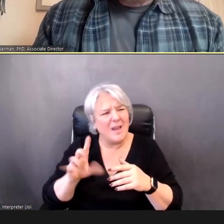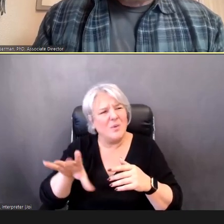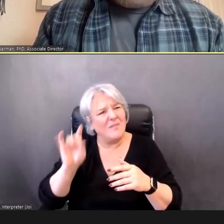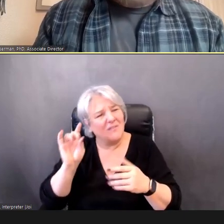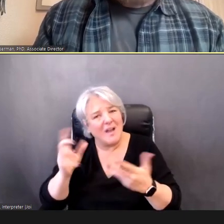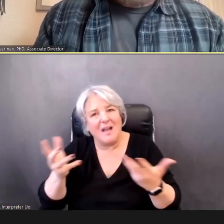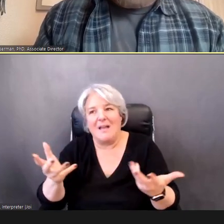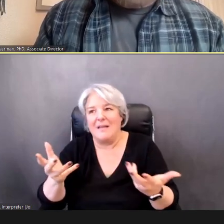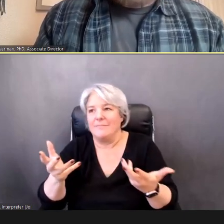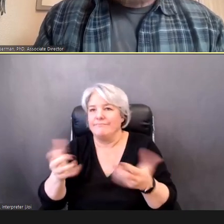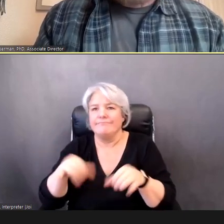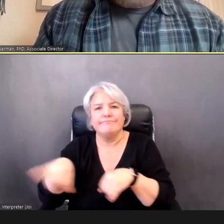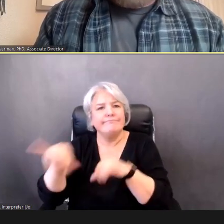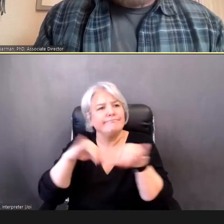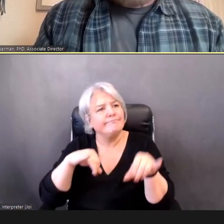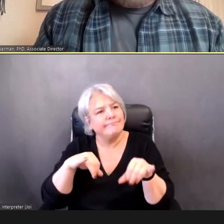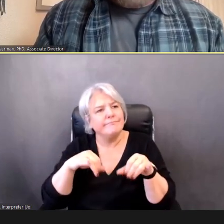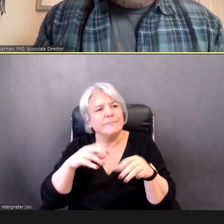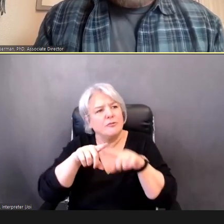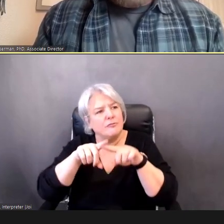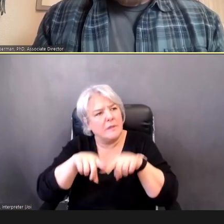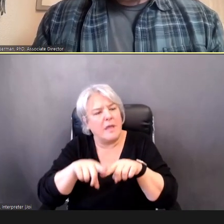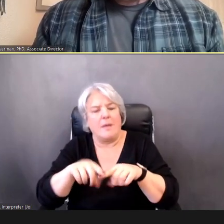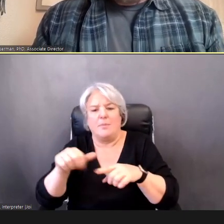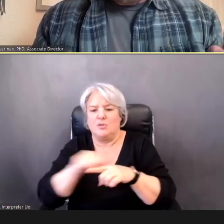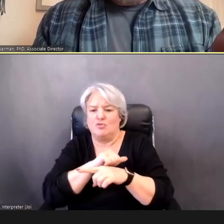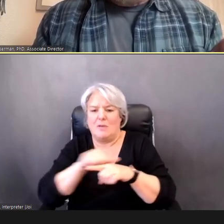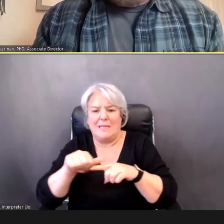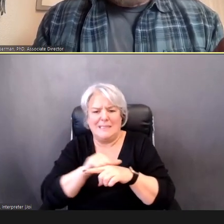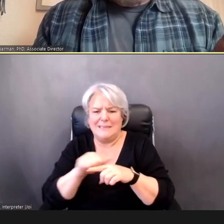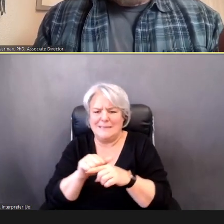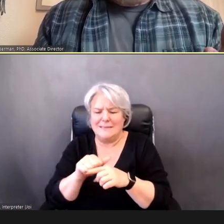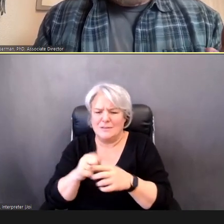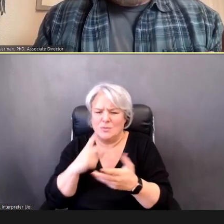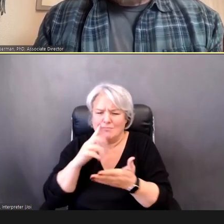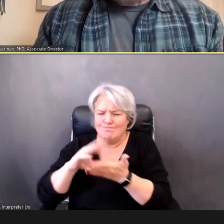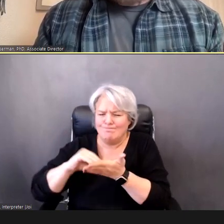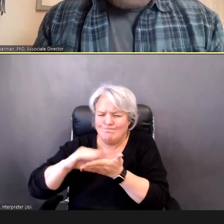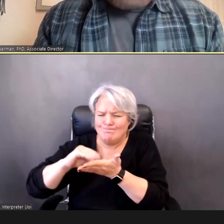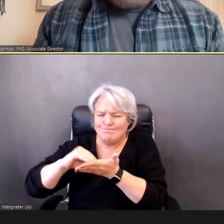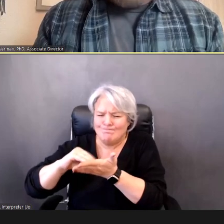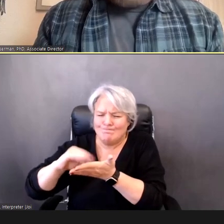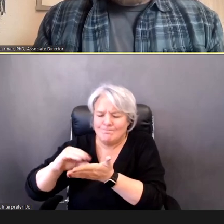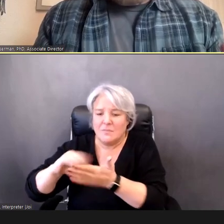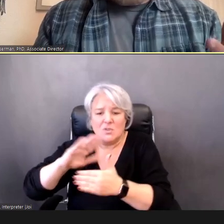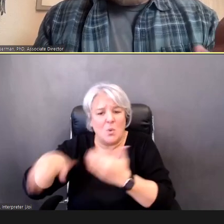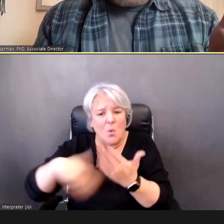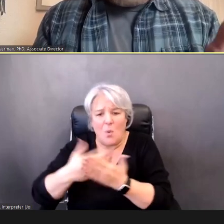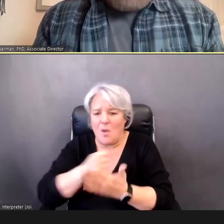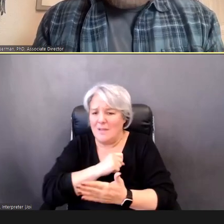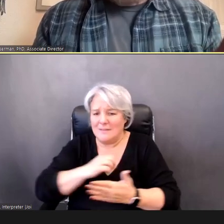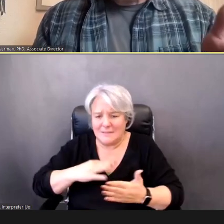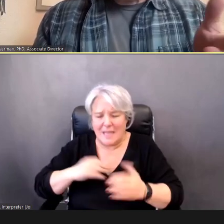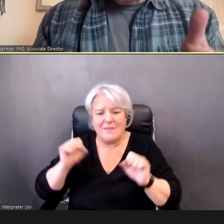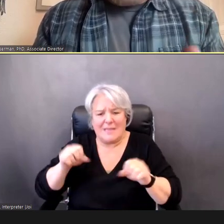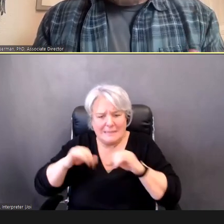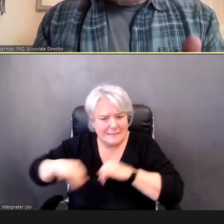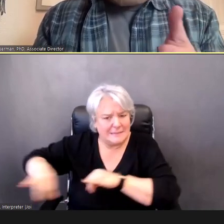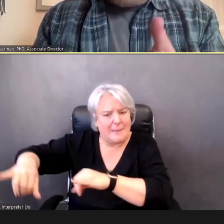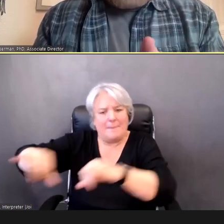standardized, reliable training so that all of our staff are going through exactly the same training?